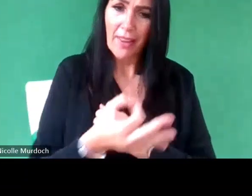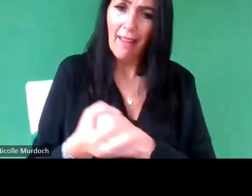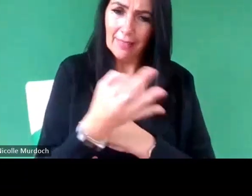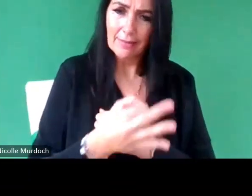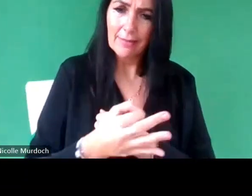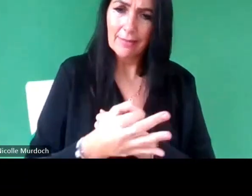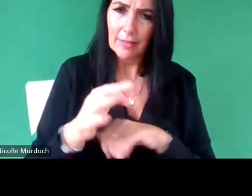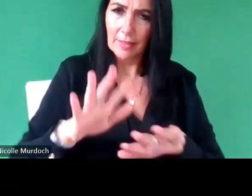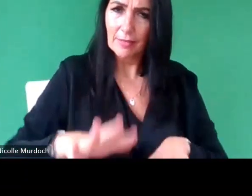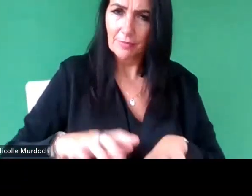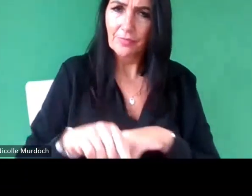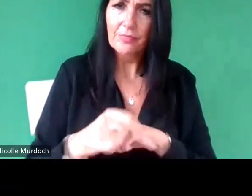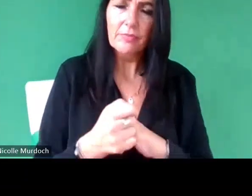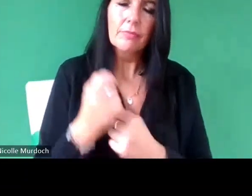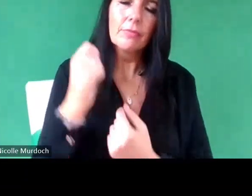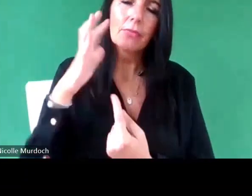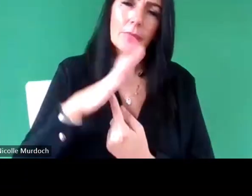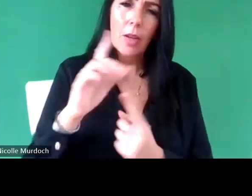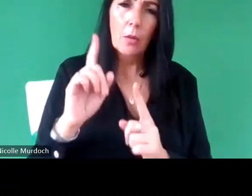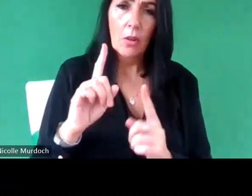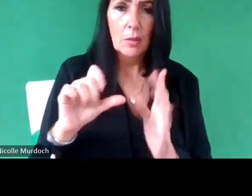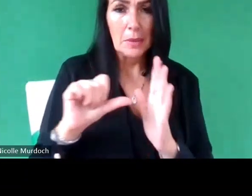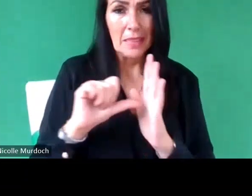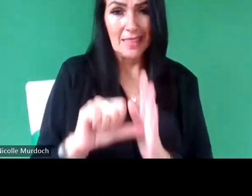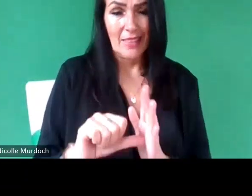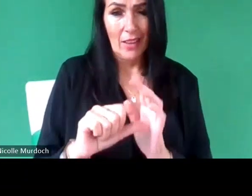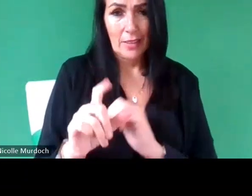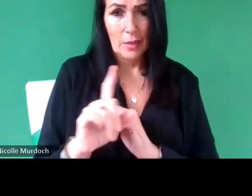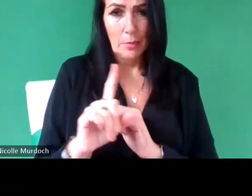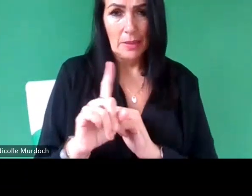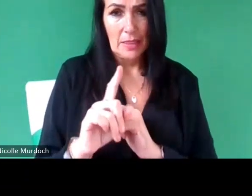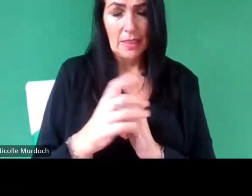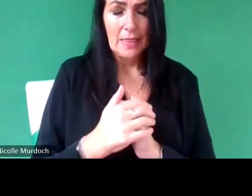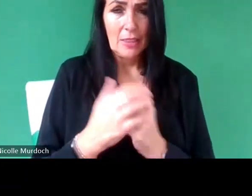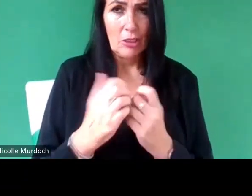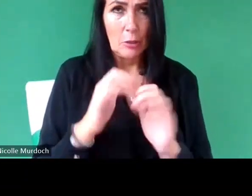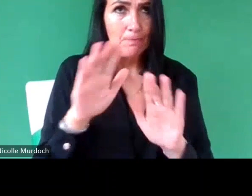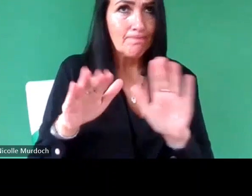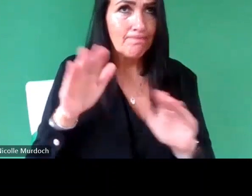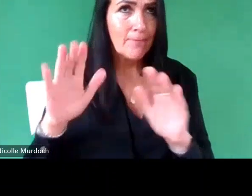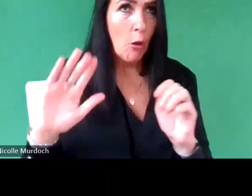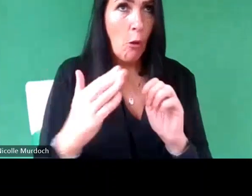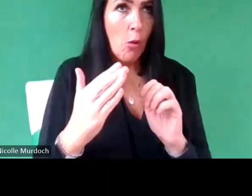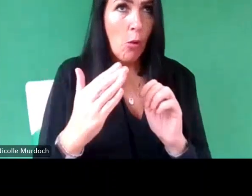it's really important and it's difficult it's very important but it is difficult to have people from